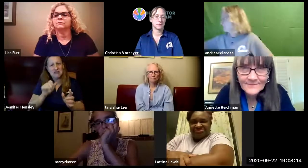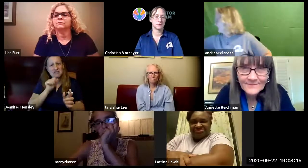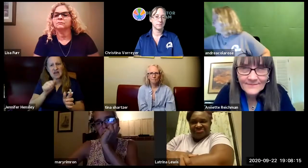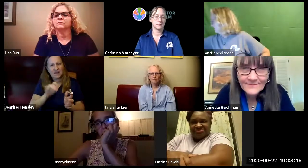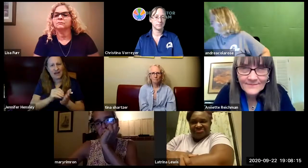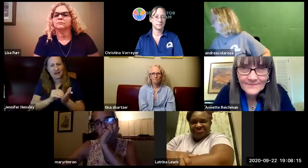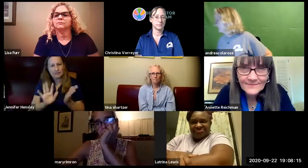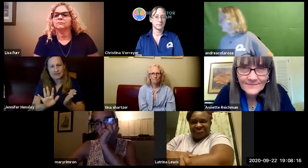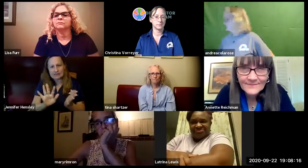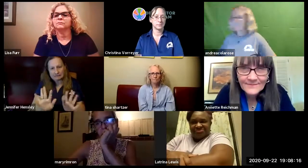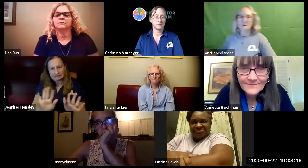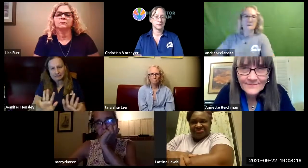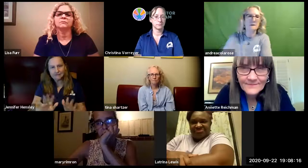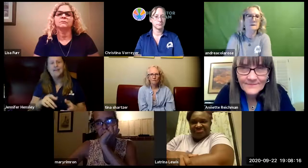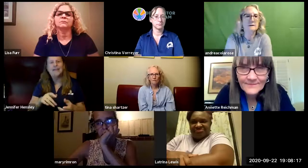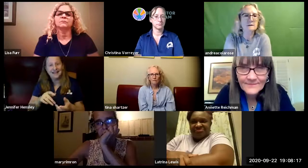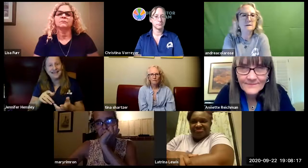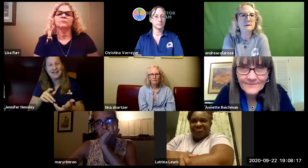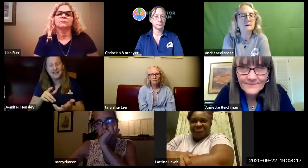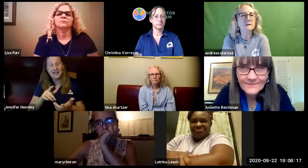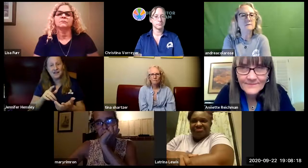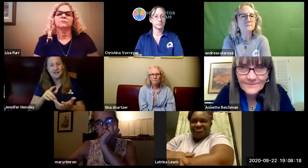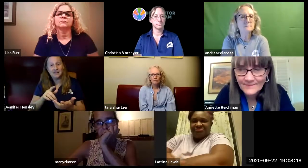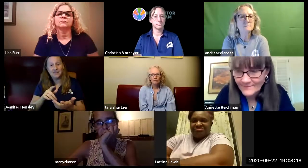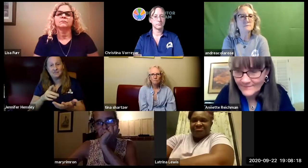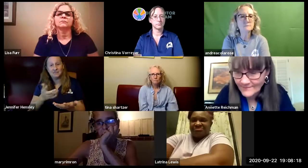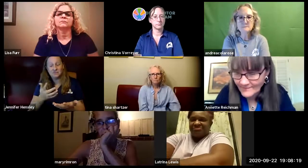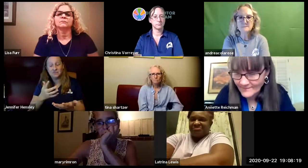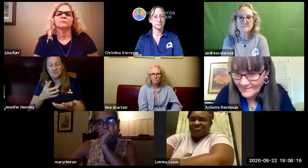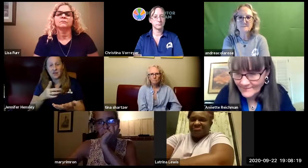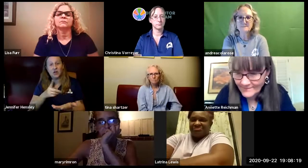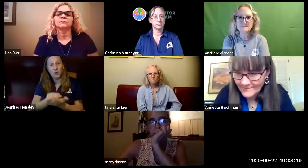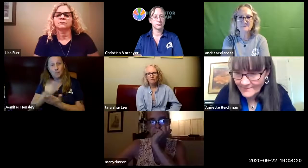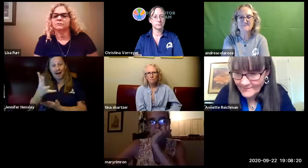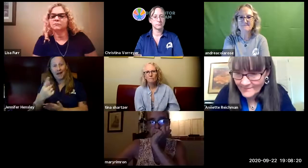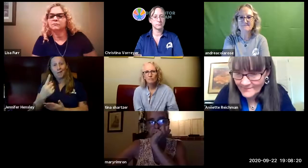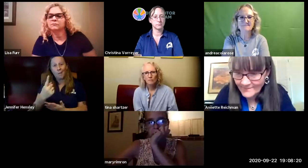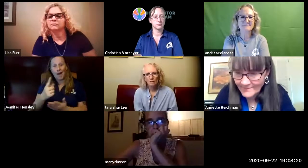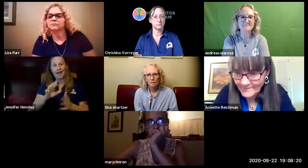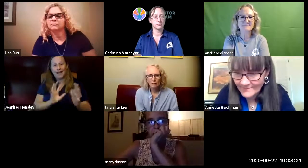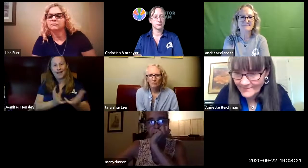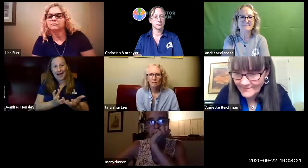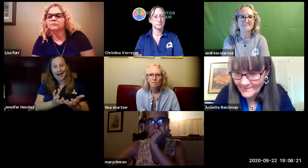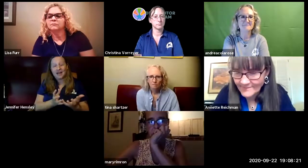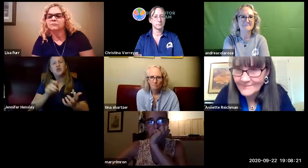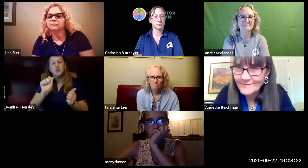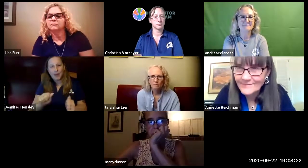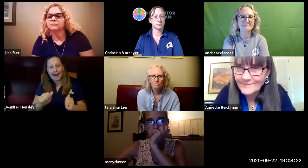when um i believe it's a